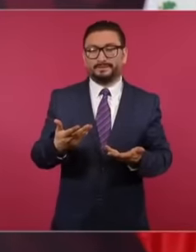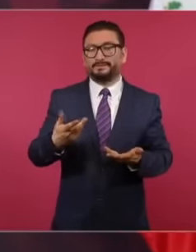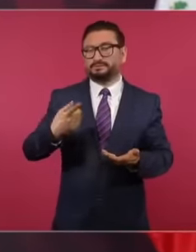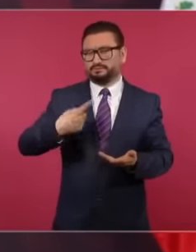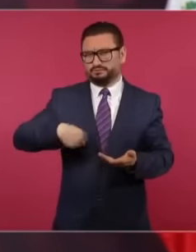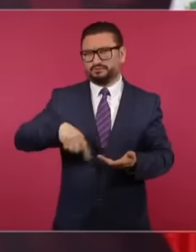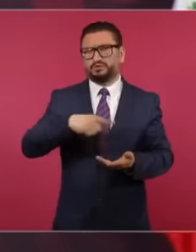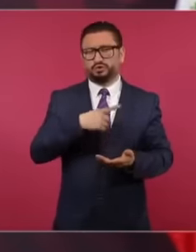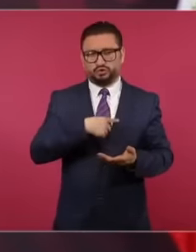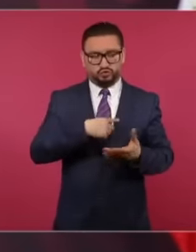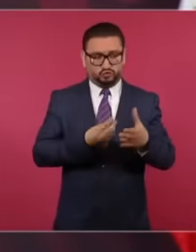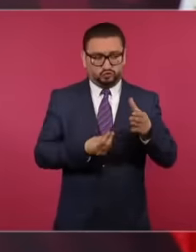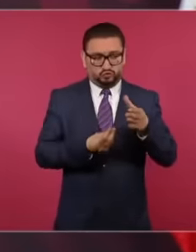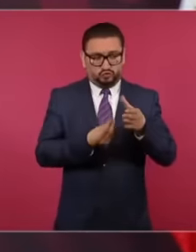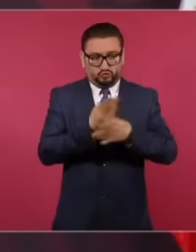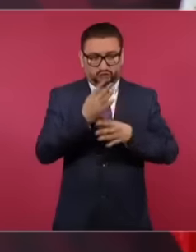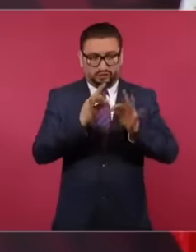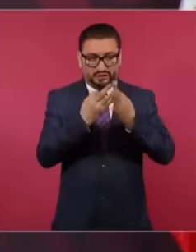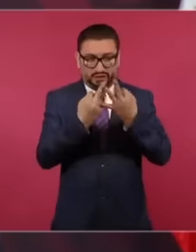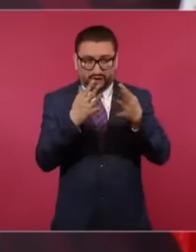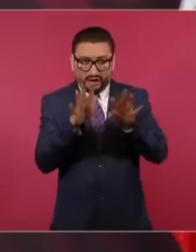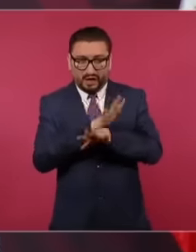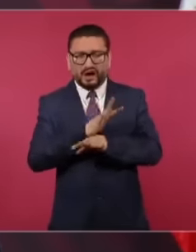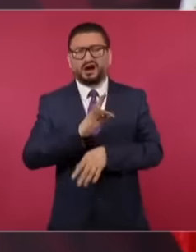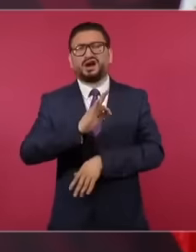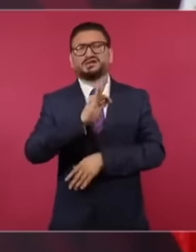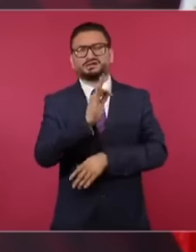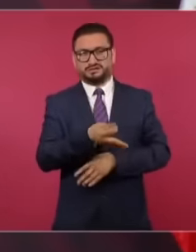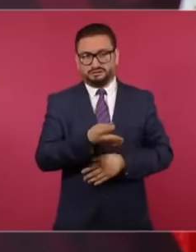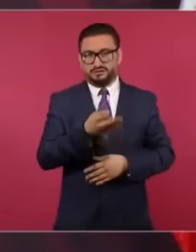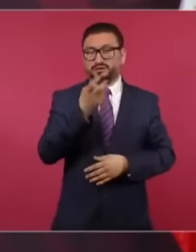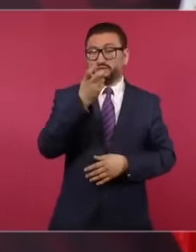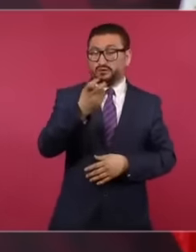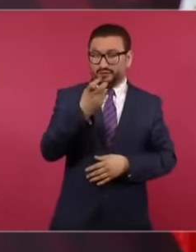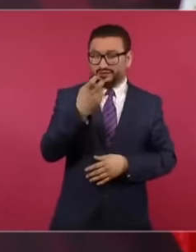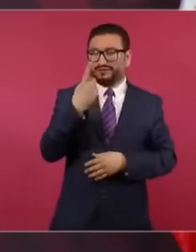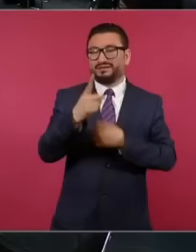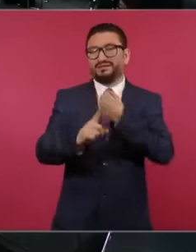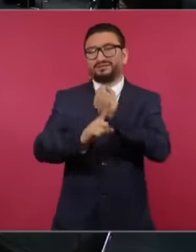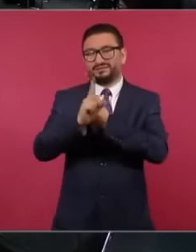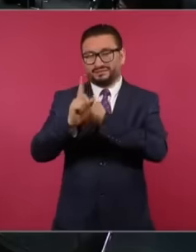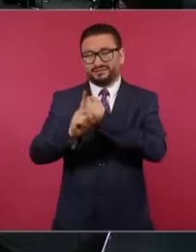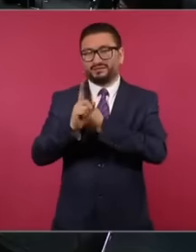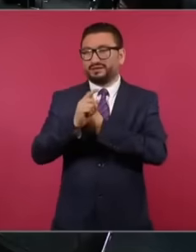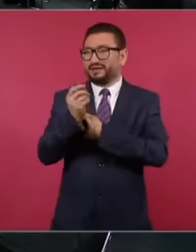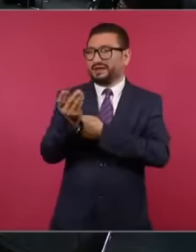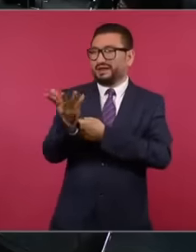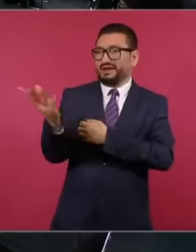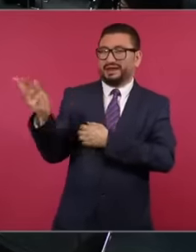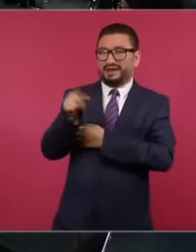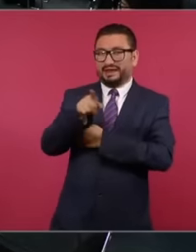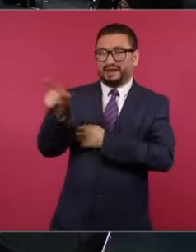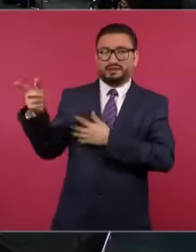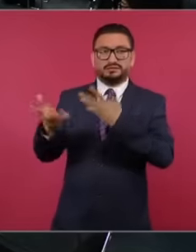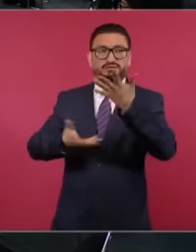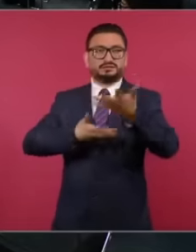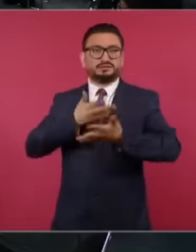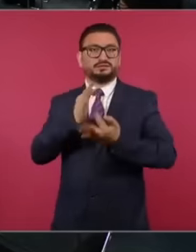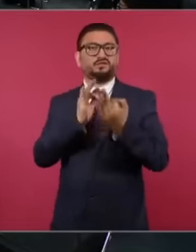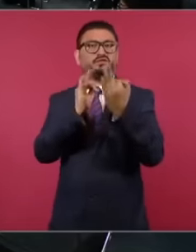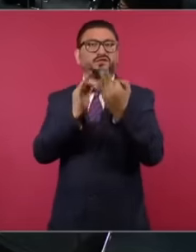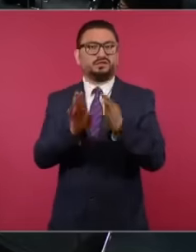the new reality that was the problem they faced. Also because the